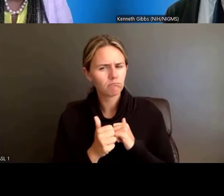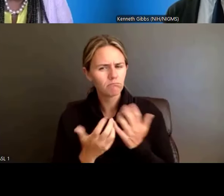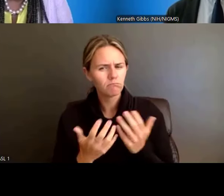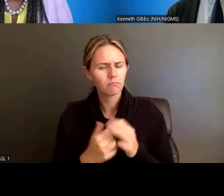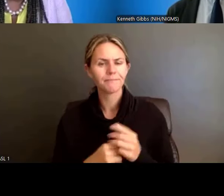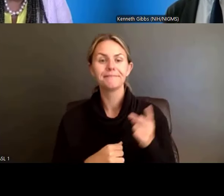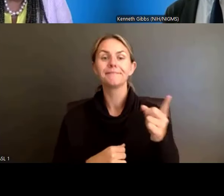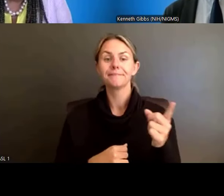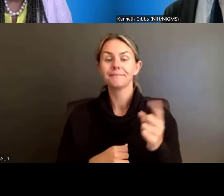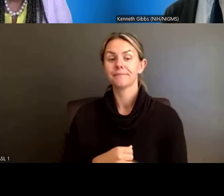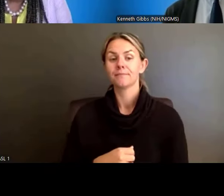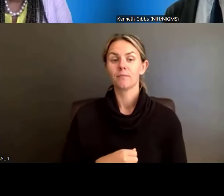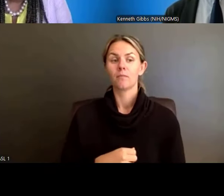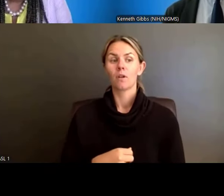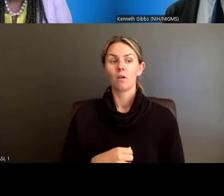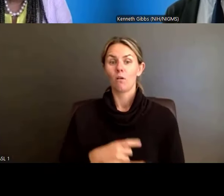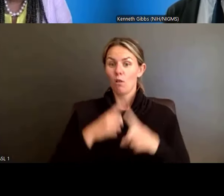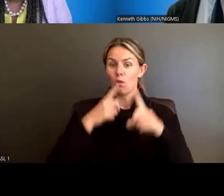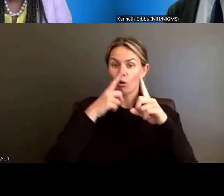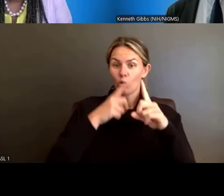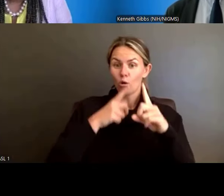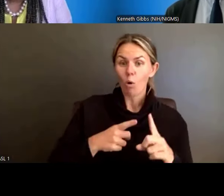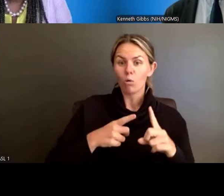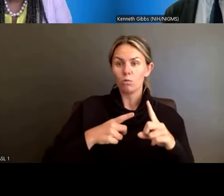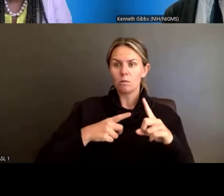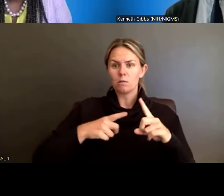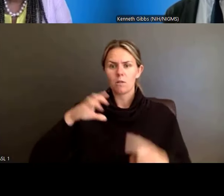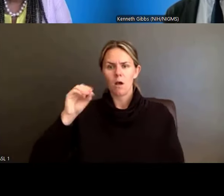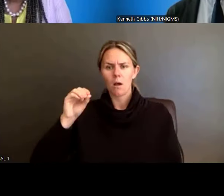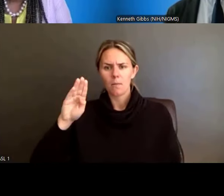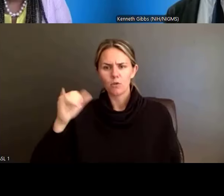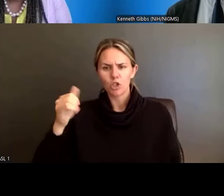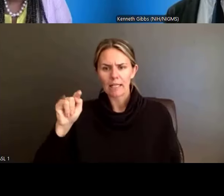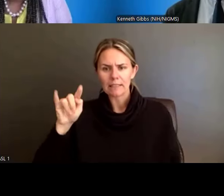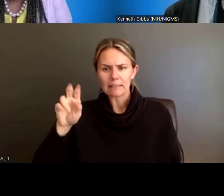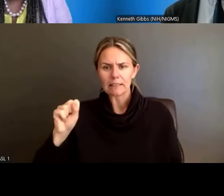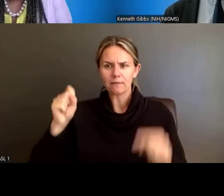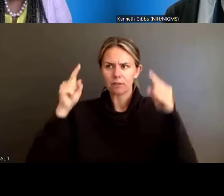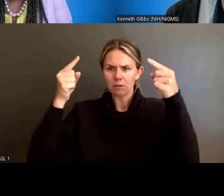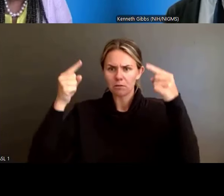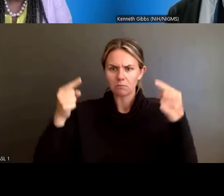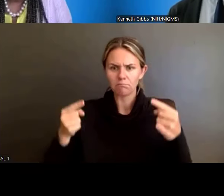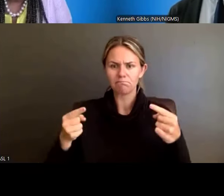Dr. Ericka Boone: The goals, objectives, etcetera, are the same. We're just trying to help advance